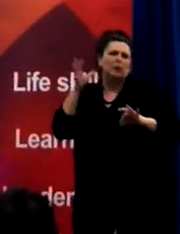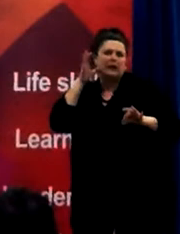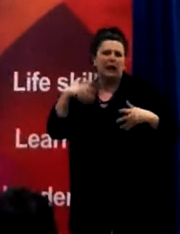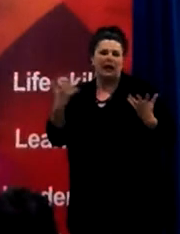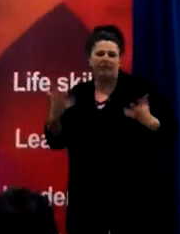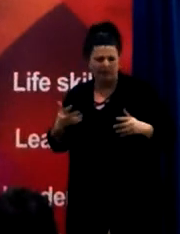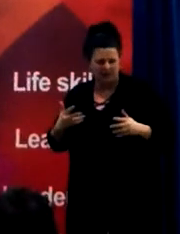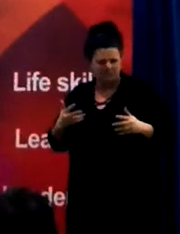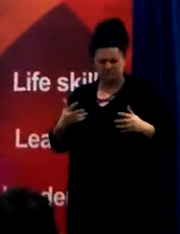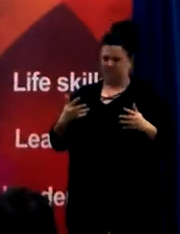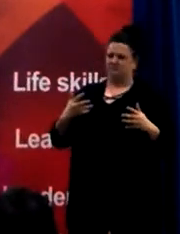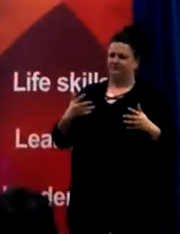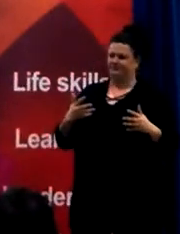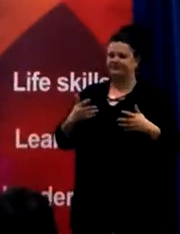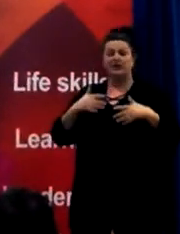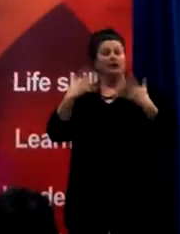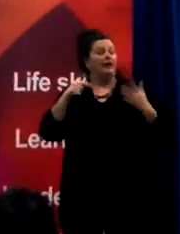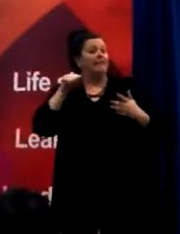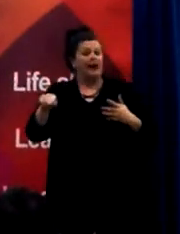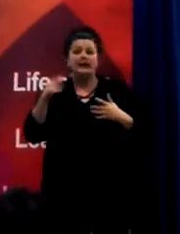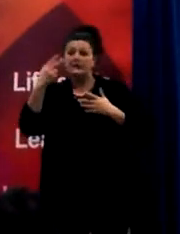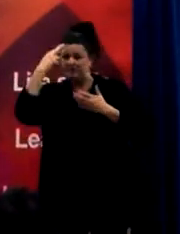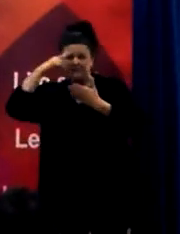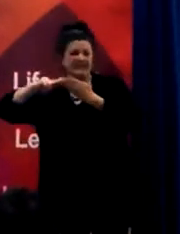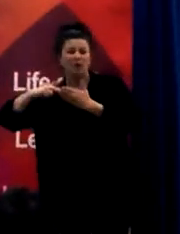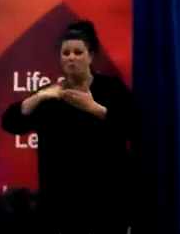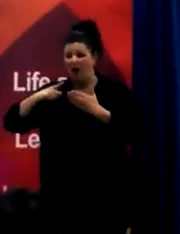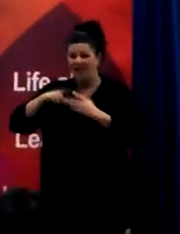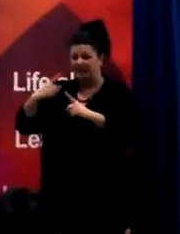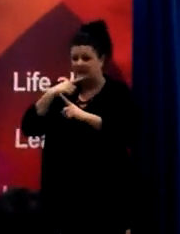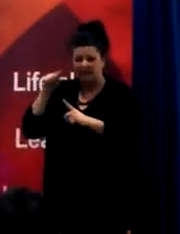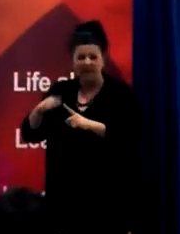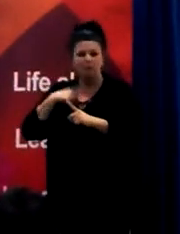This external stigma is often based on lack of knowledge around how hearing loss works,